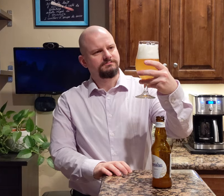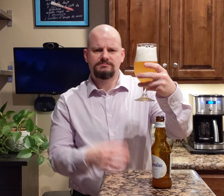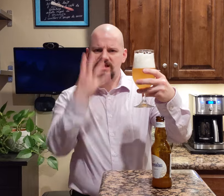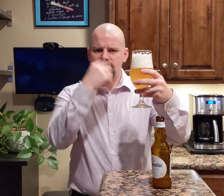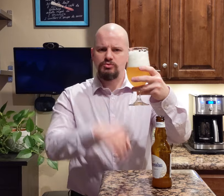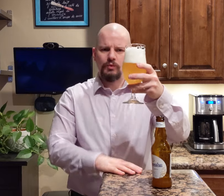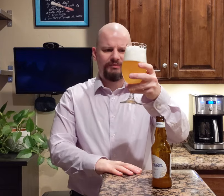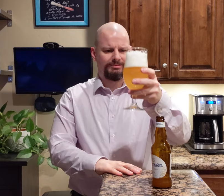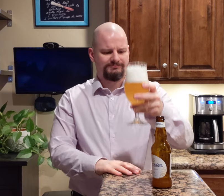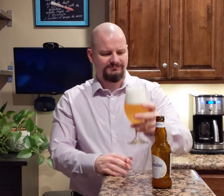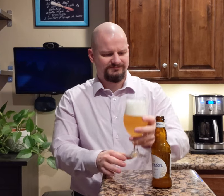It's beautiful.